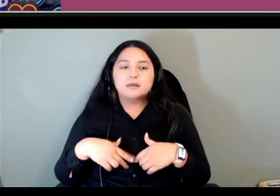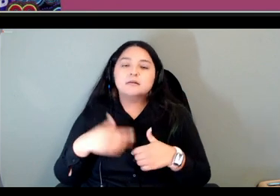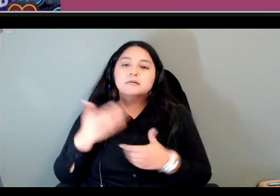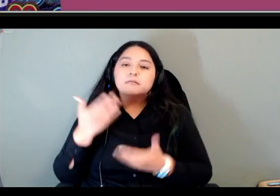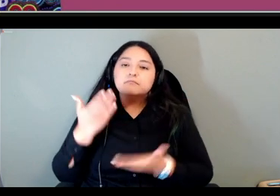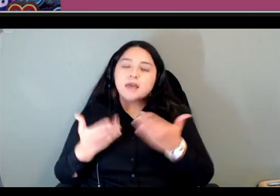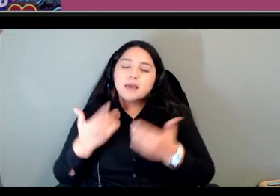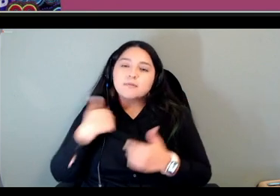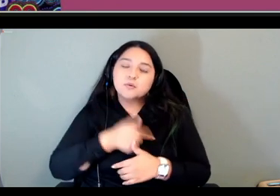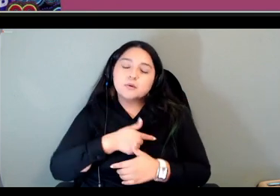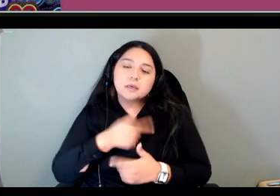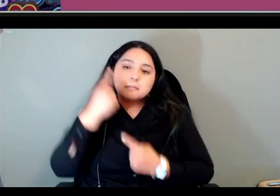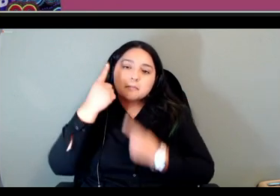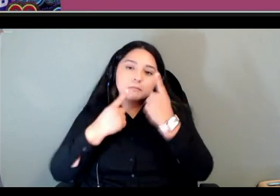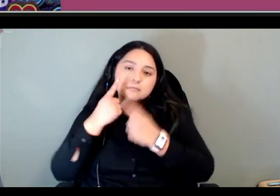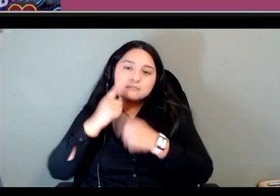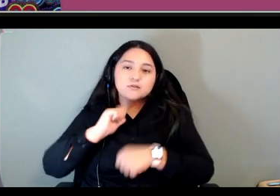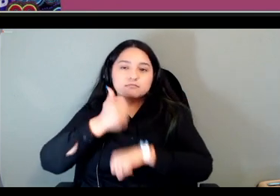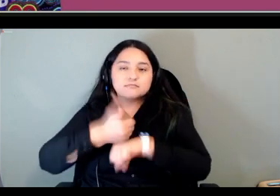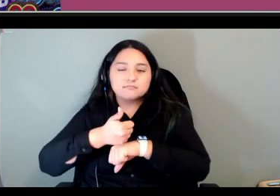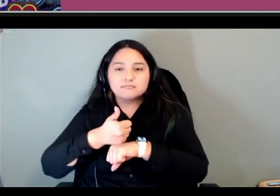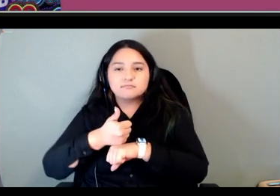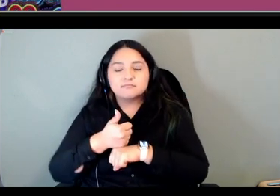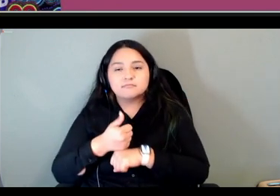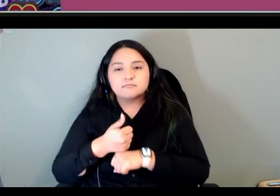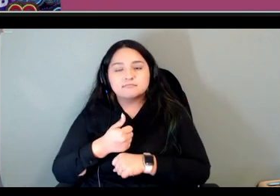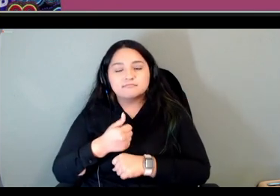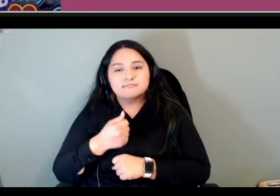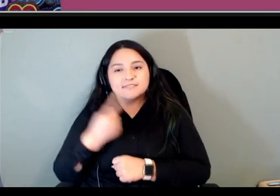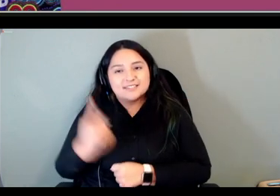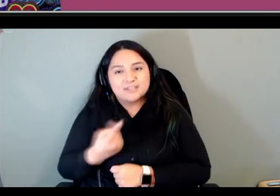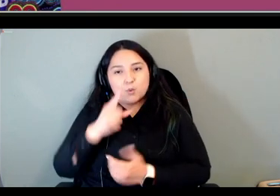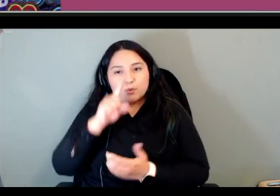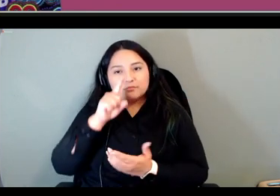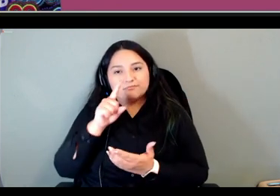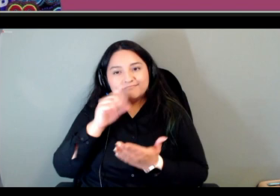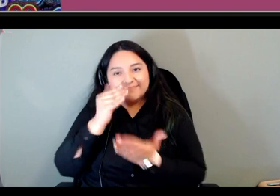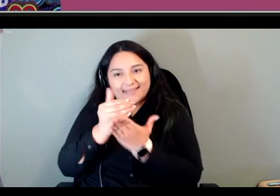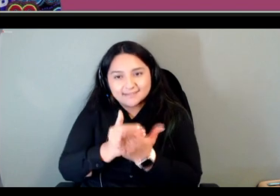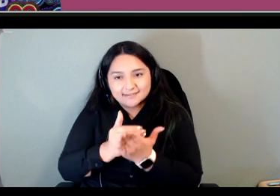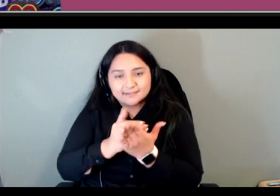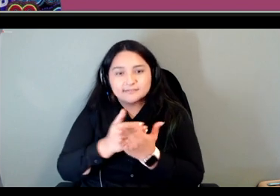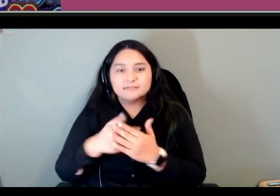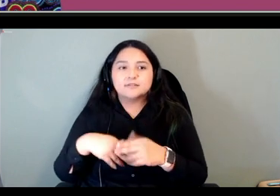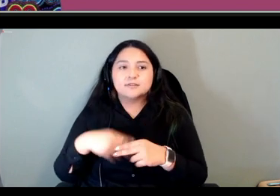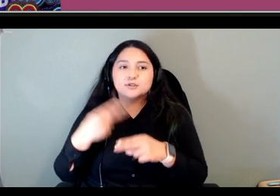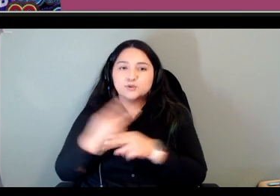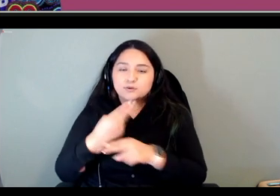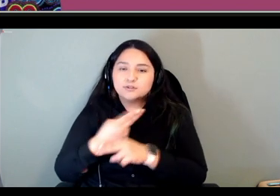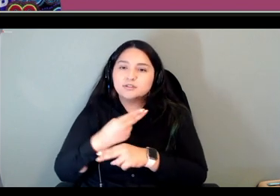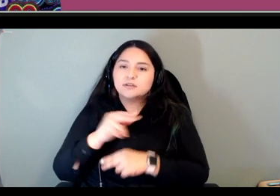lessons um in the lesson using the lesson authoring authoring tool available on the